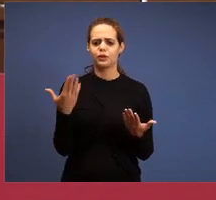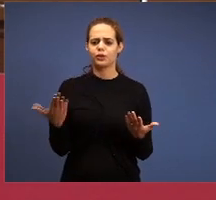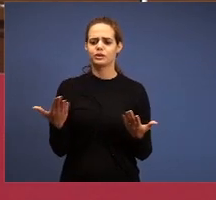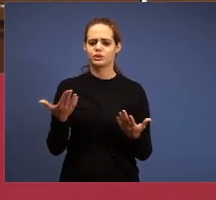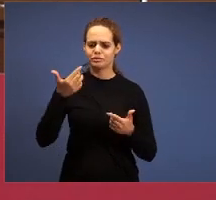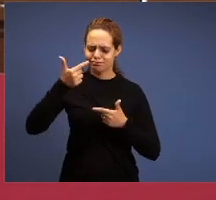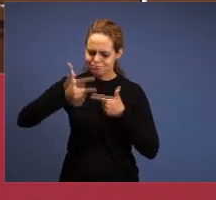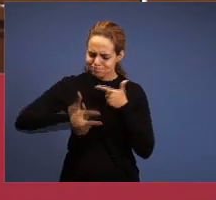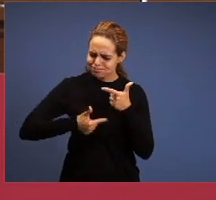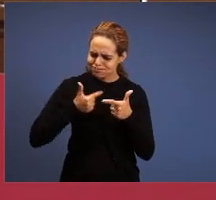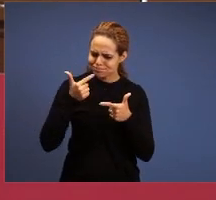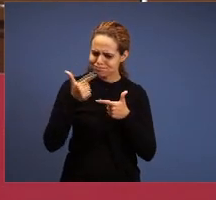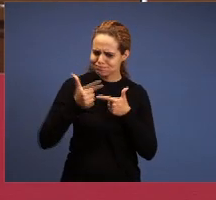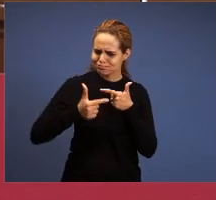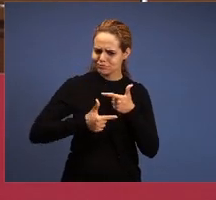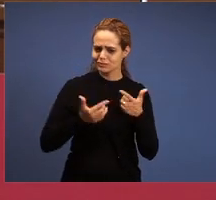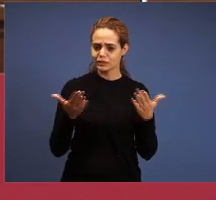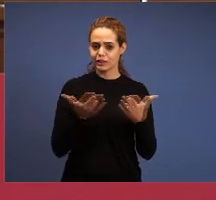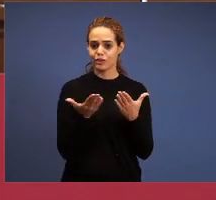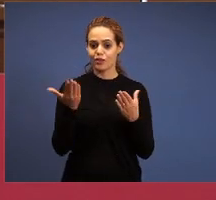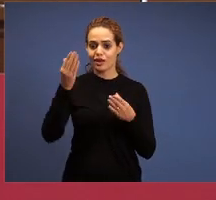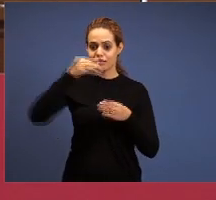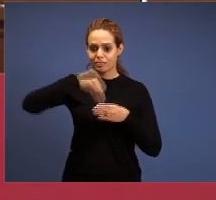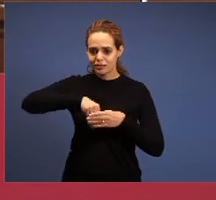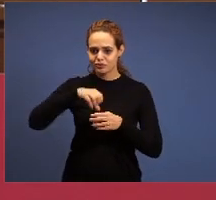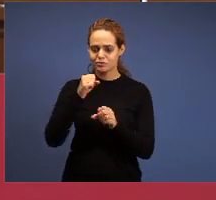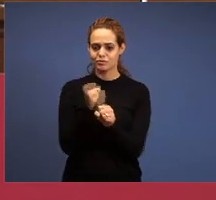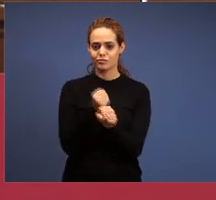within the work, in the half dozen that is here,